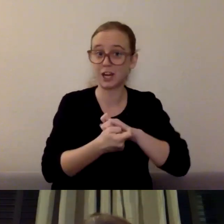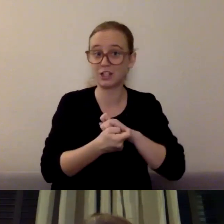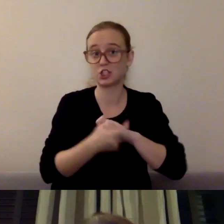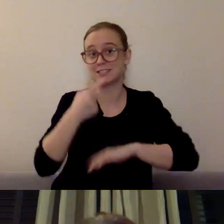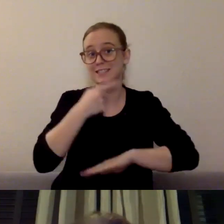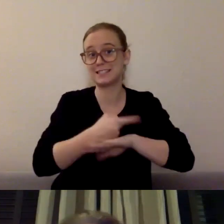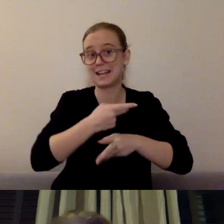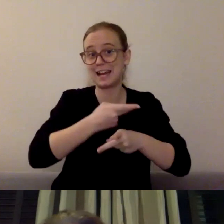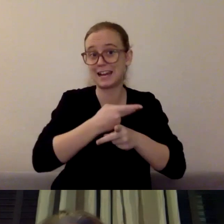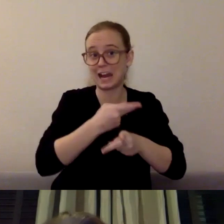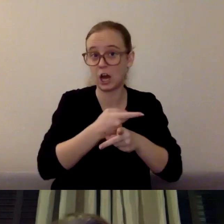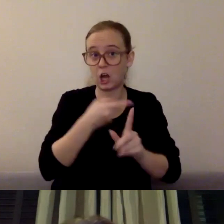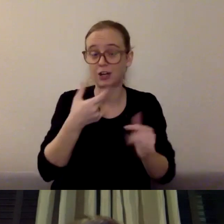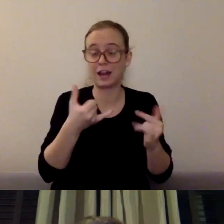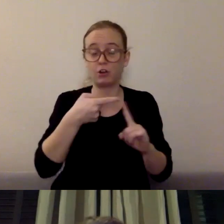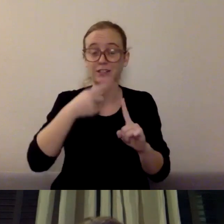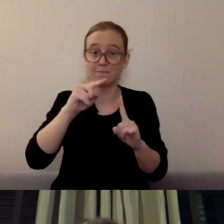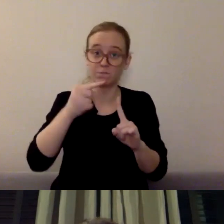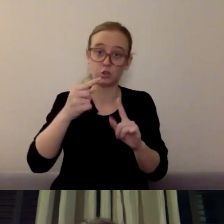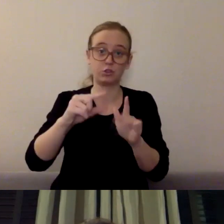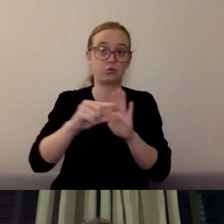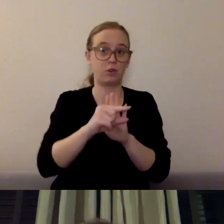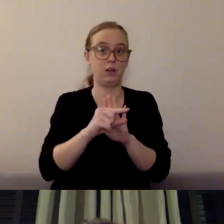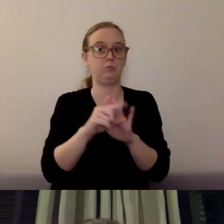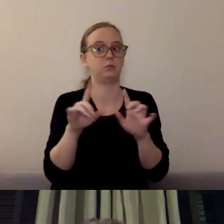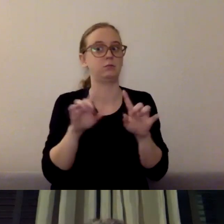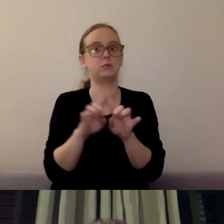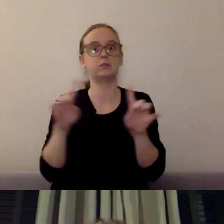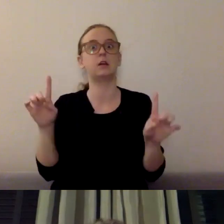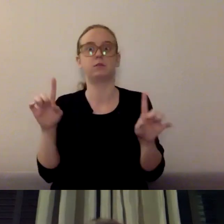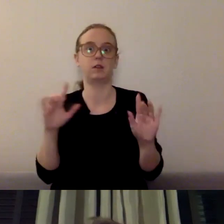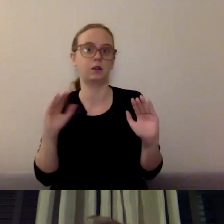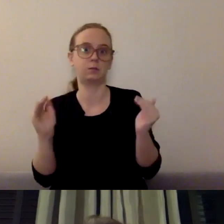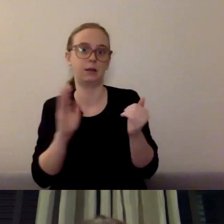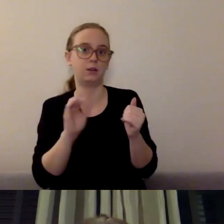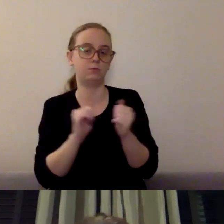than his kindergarten experience was. We're talking about how to explain what's happening